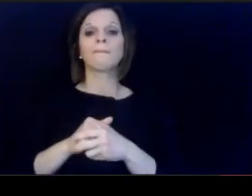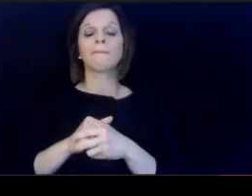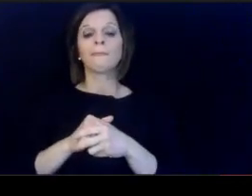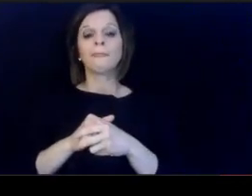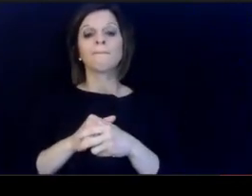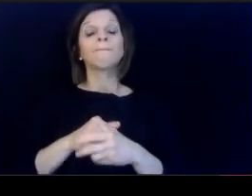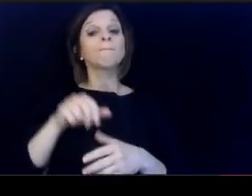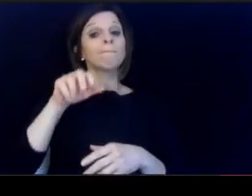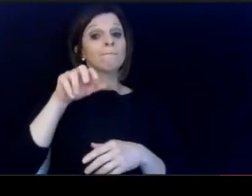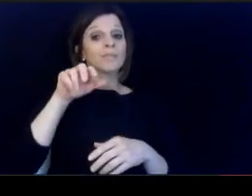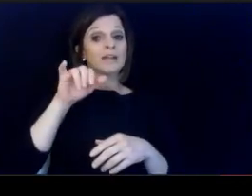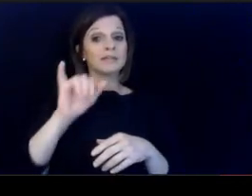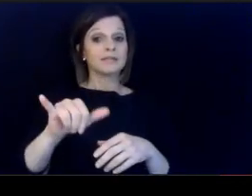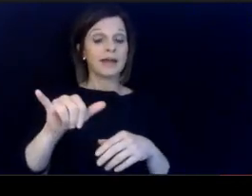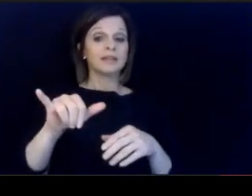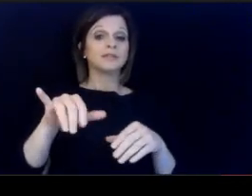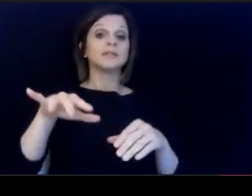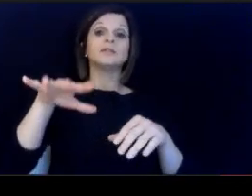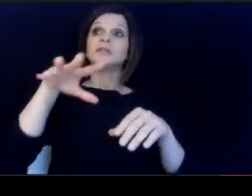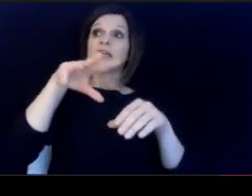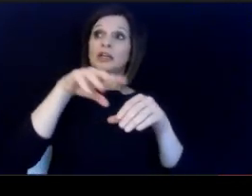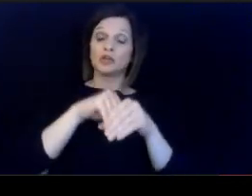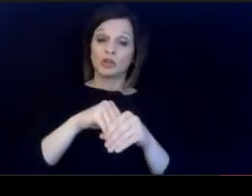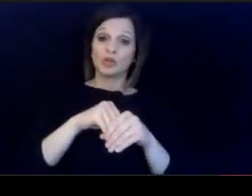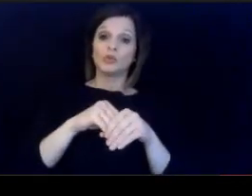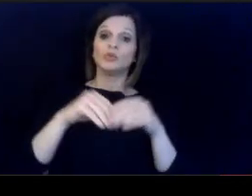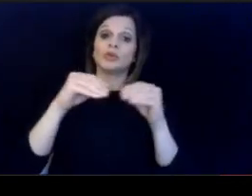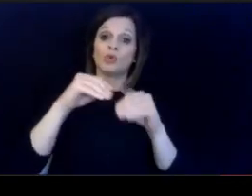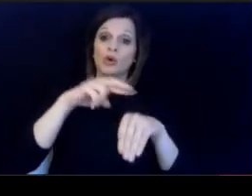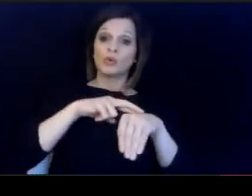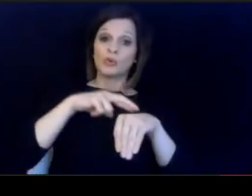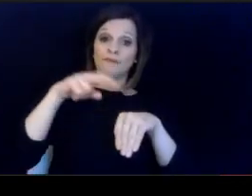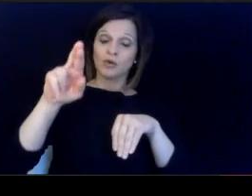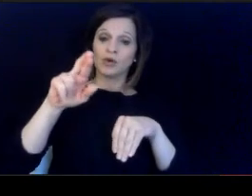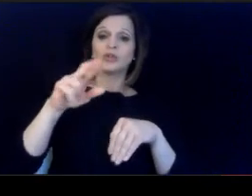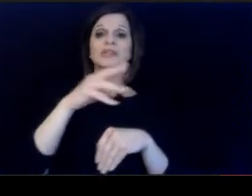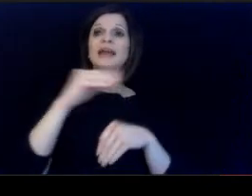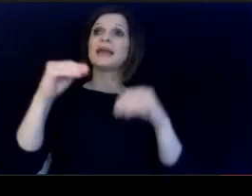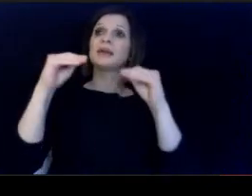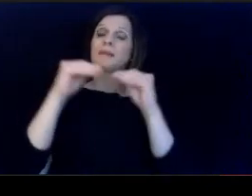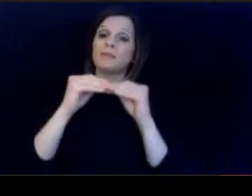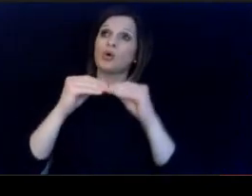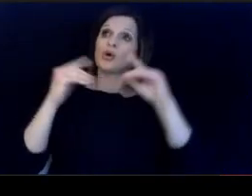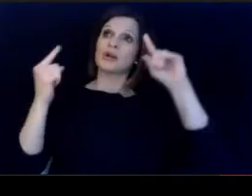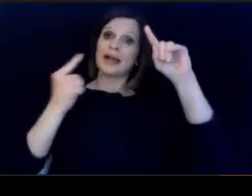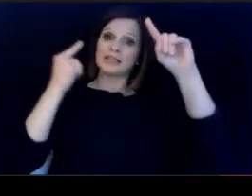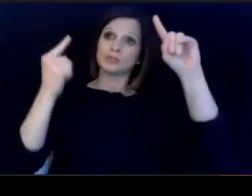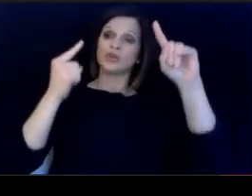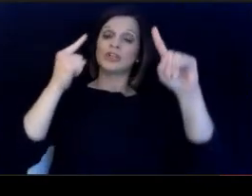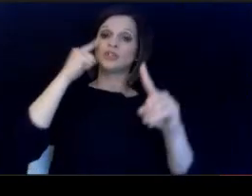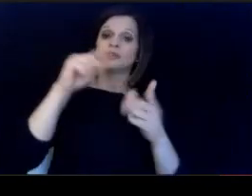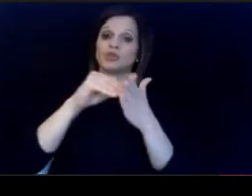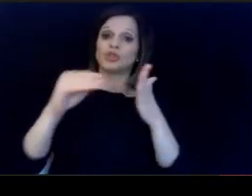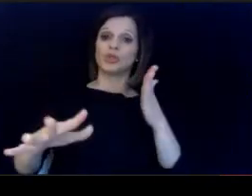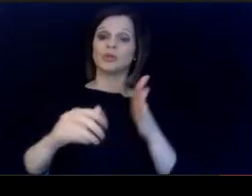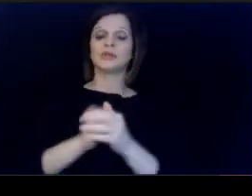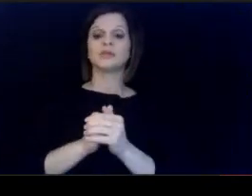aspiration's for postsecondary attainment all. students, black, White or any other ethnicity.